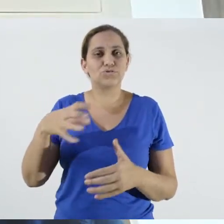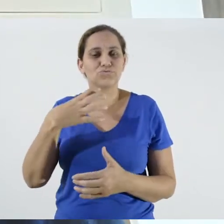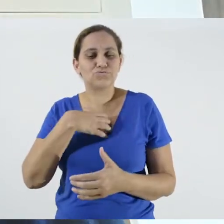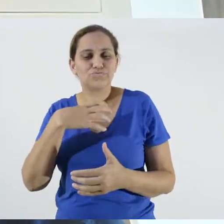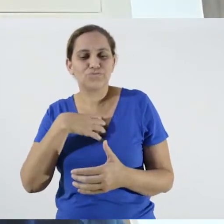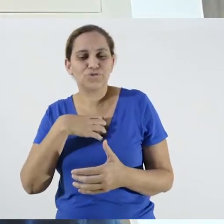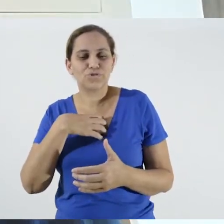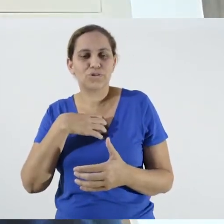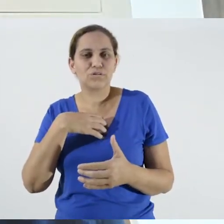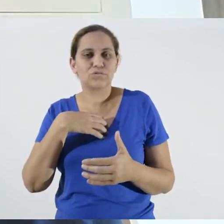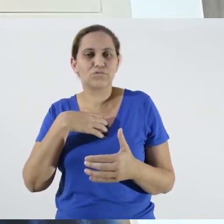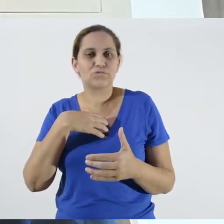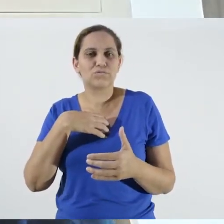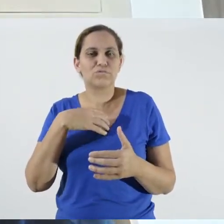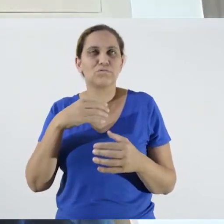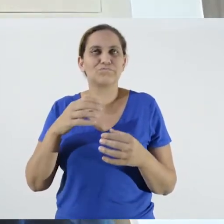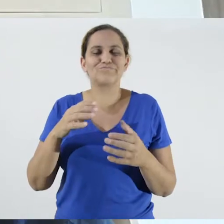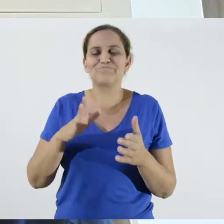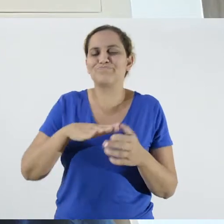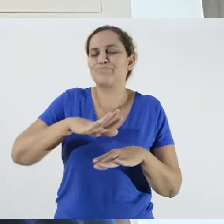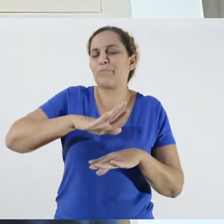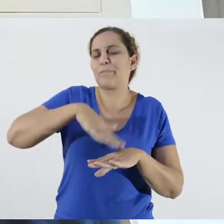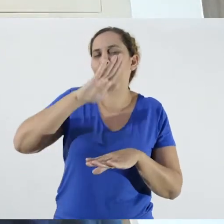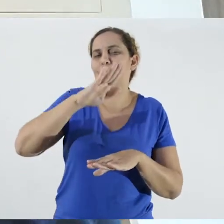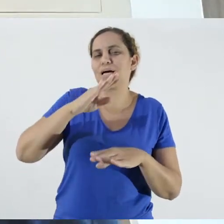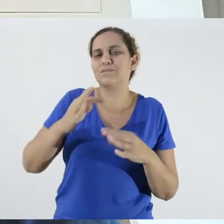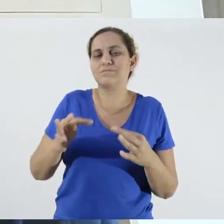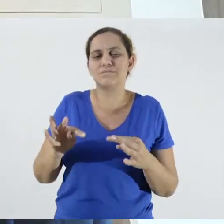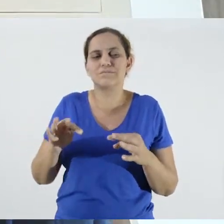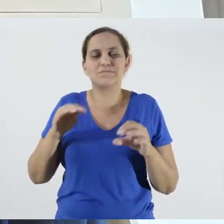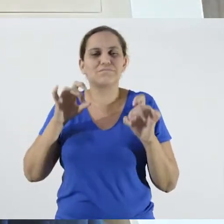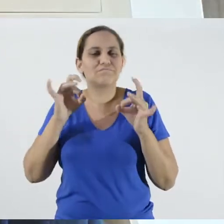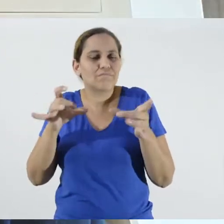more technical, focused on the professional who will serve that group,